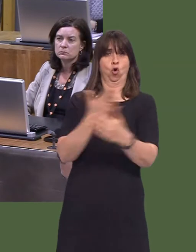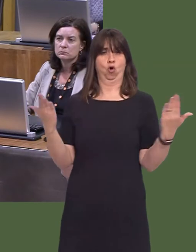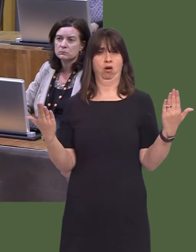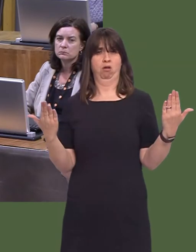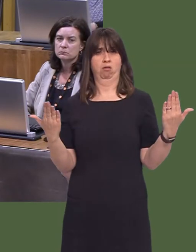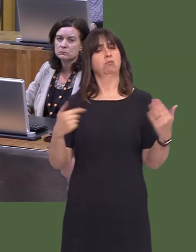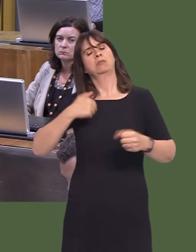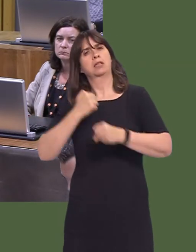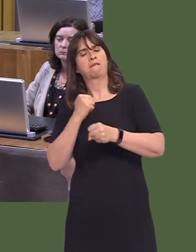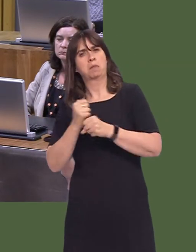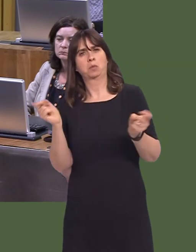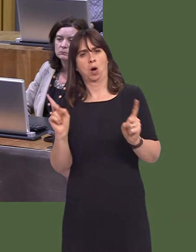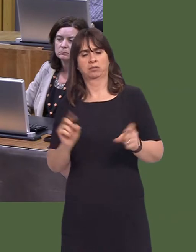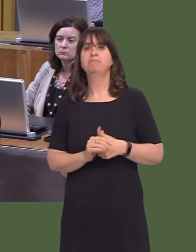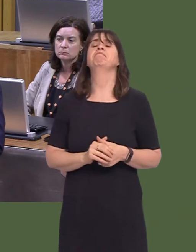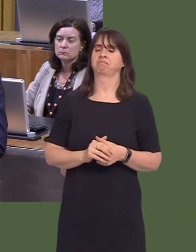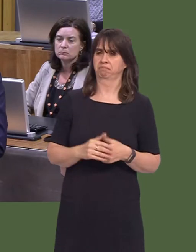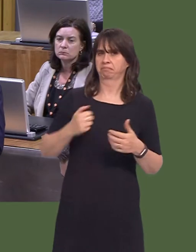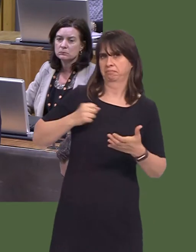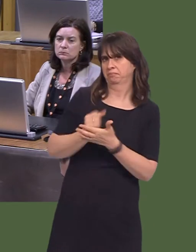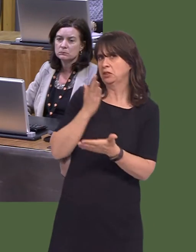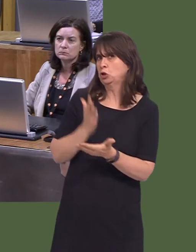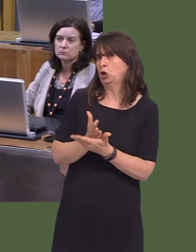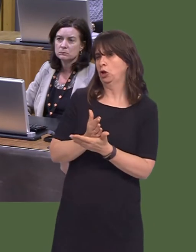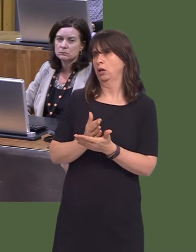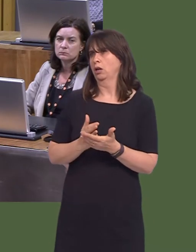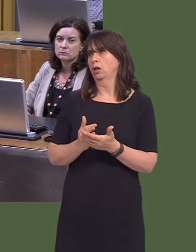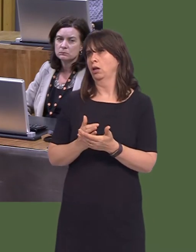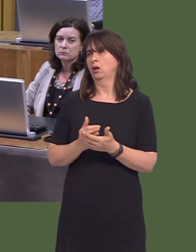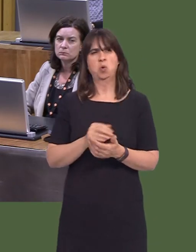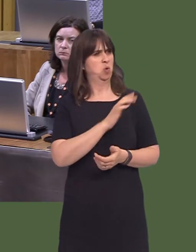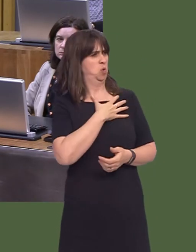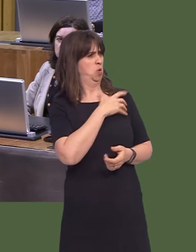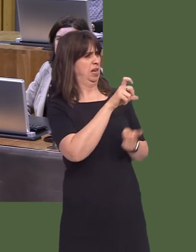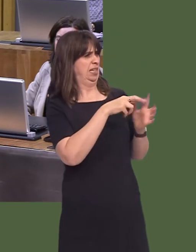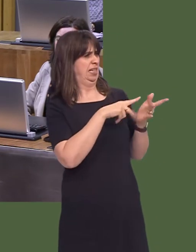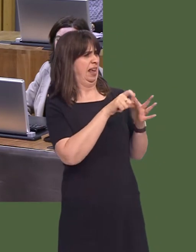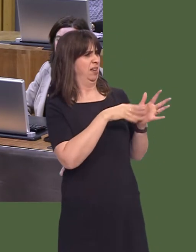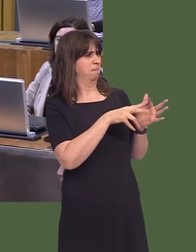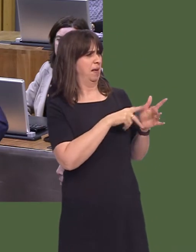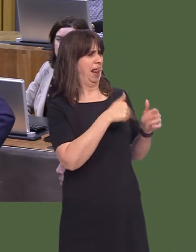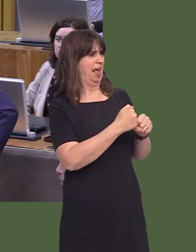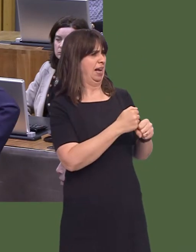What are we doing as a Government? Well, first of all, of course, ensuringó[Interruption.] David Melding's very lively today, I must say. We are working with our partners, of